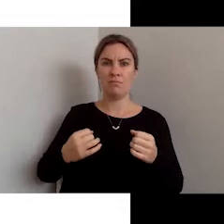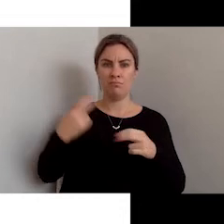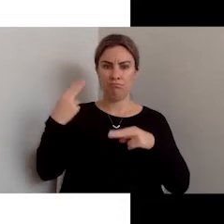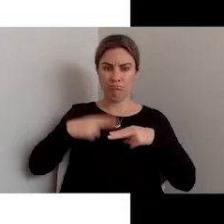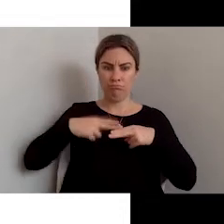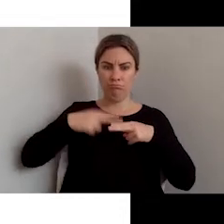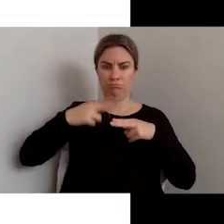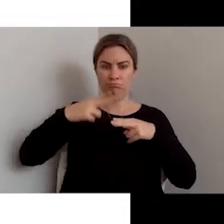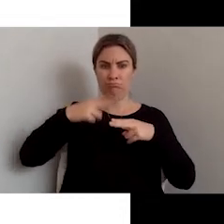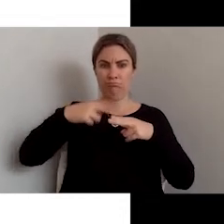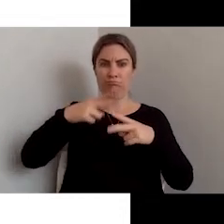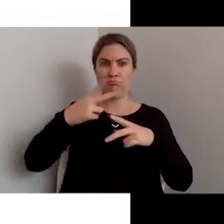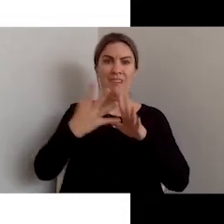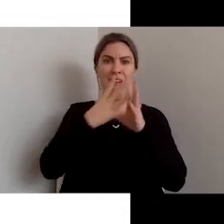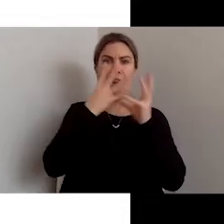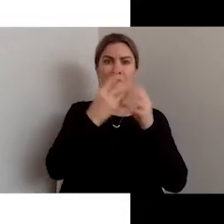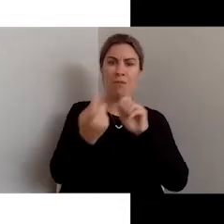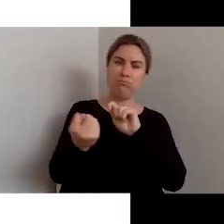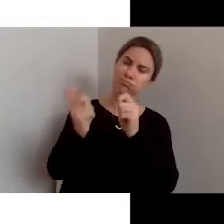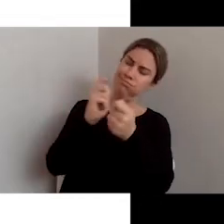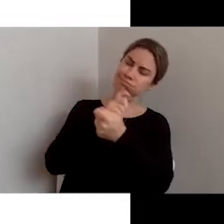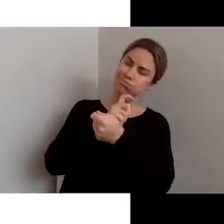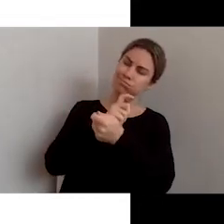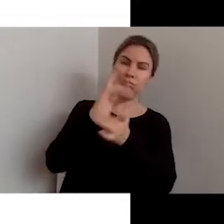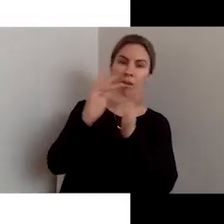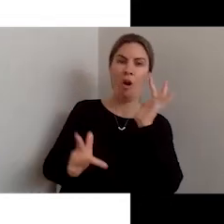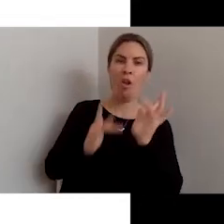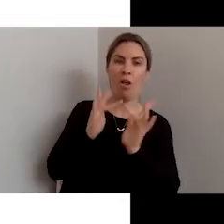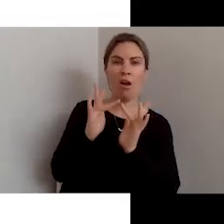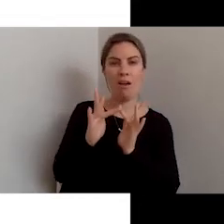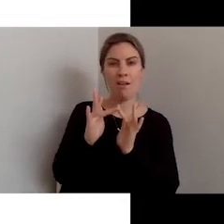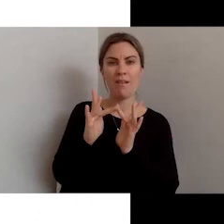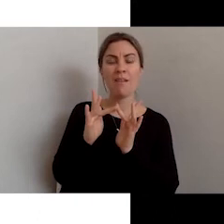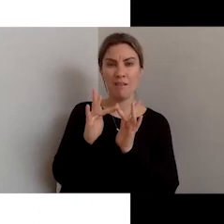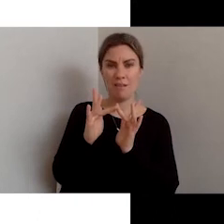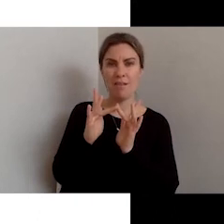transformation of economic, government, cultural and social